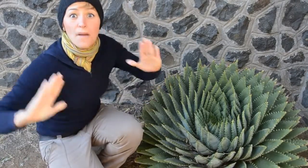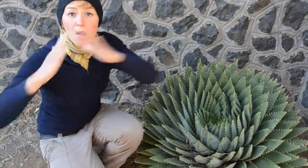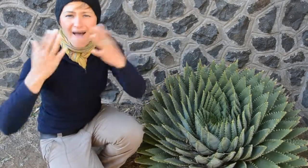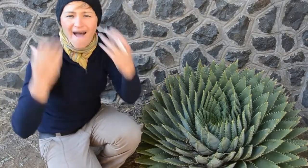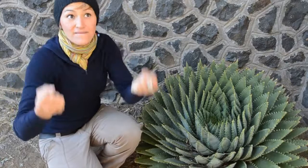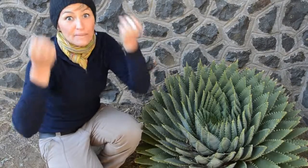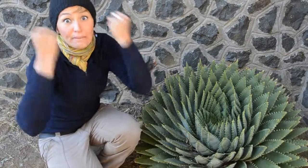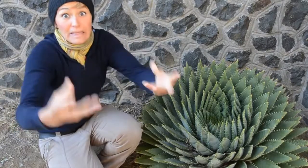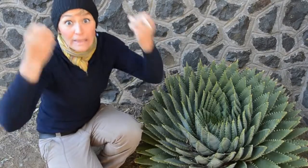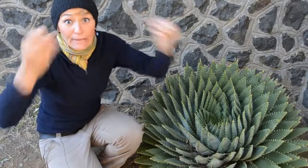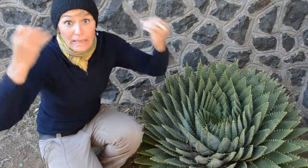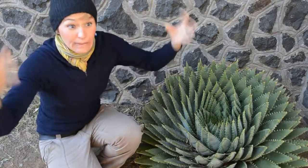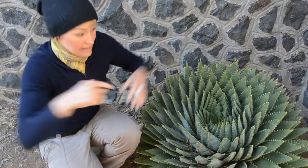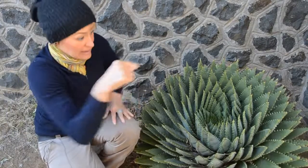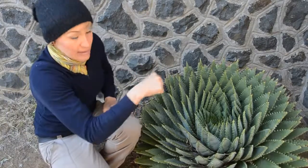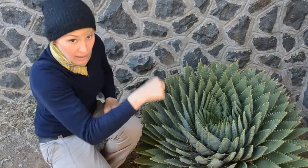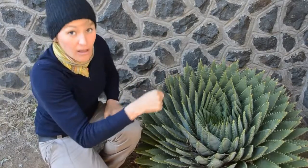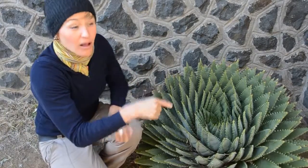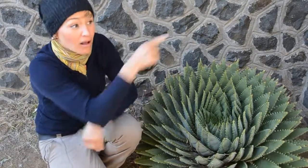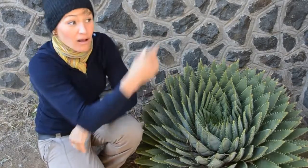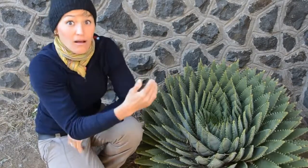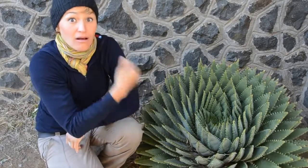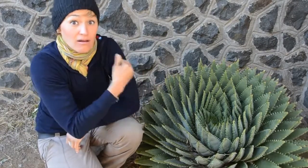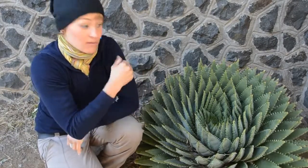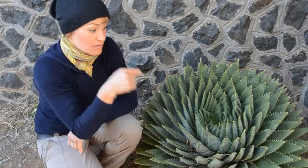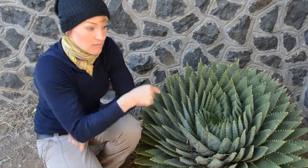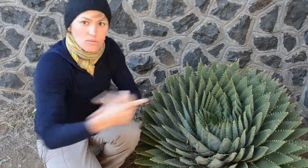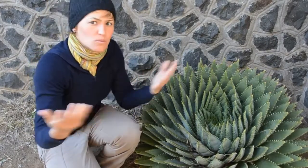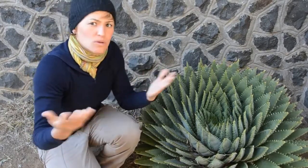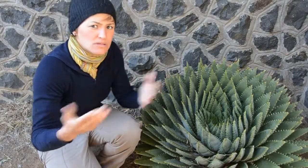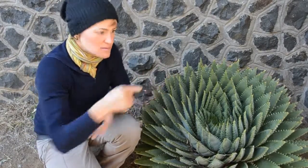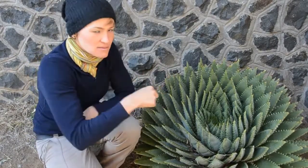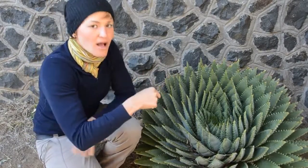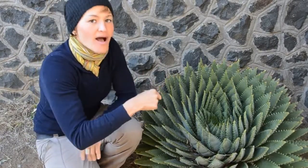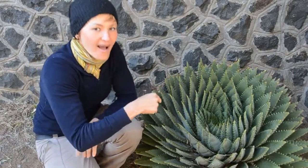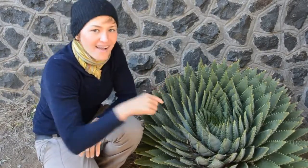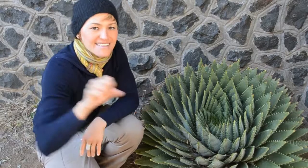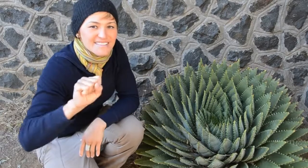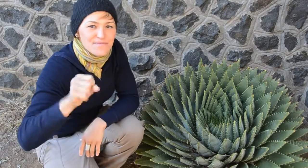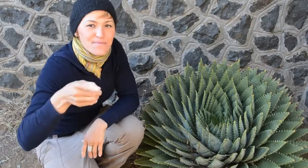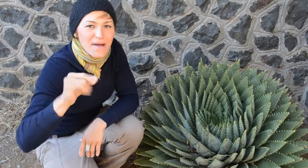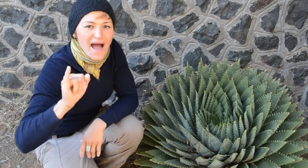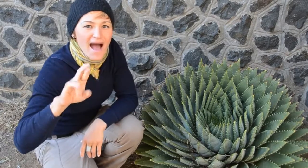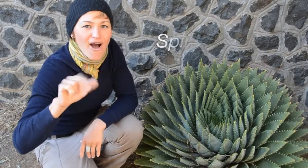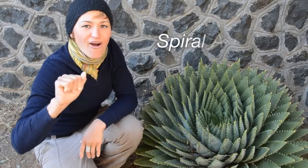in Lesotho’s mountain terrain. They grow everywhere in Lesotho.